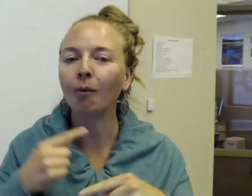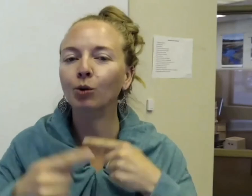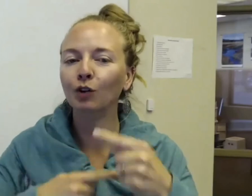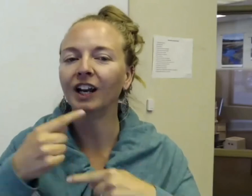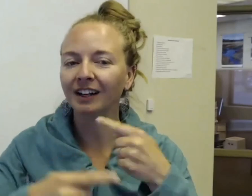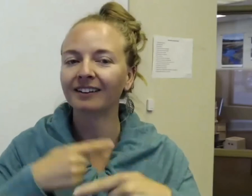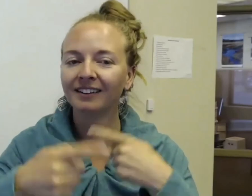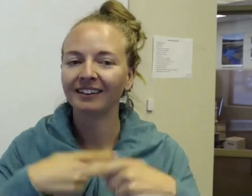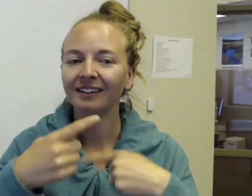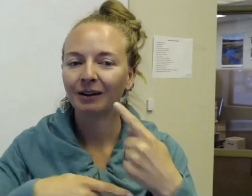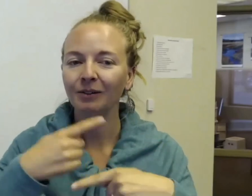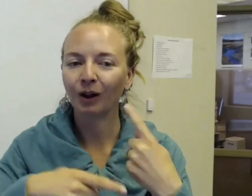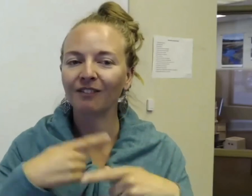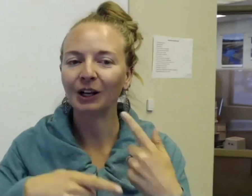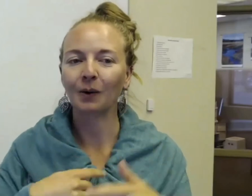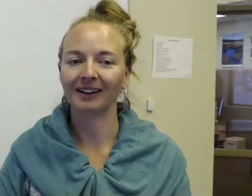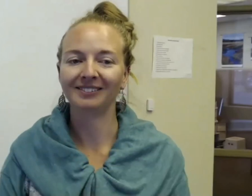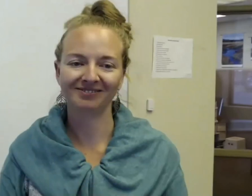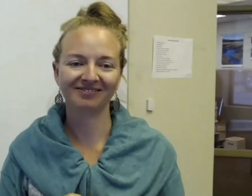moving relatively quick.